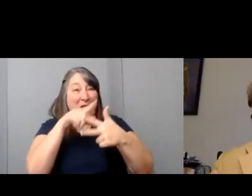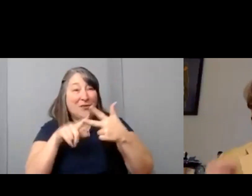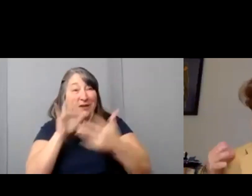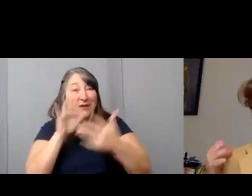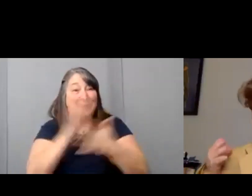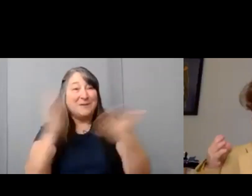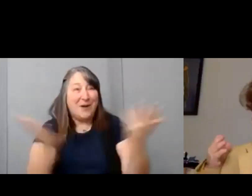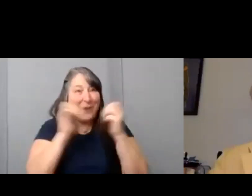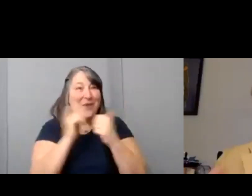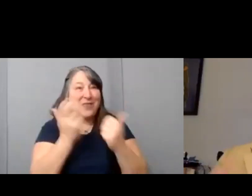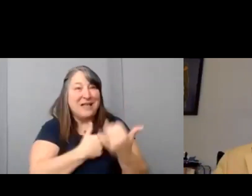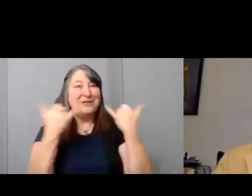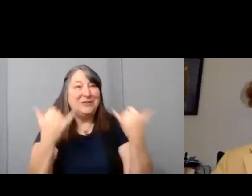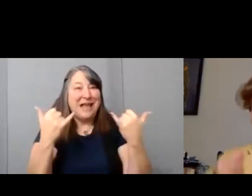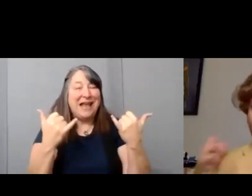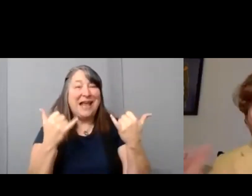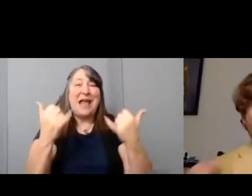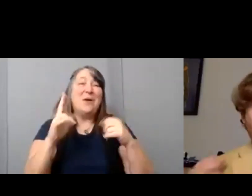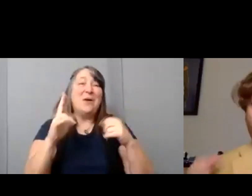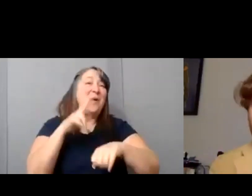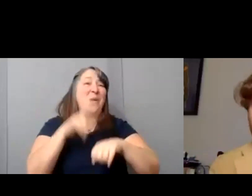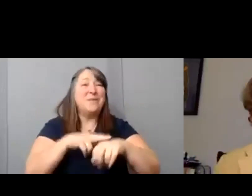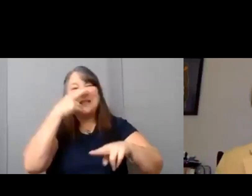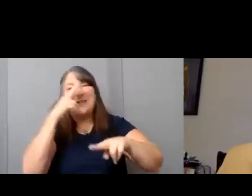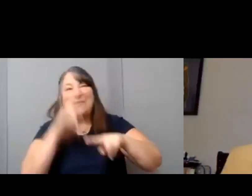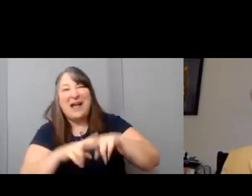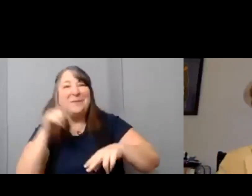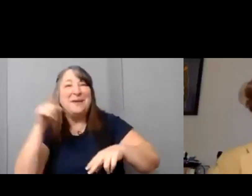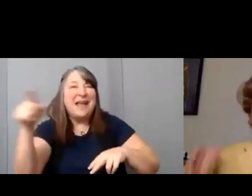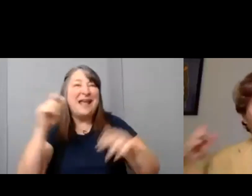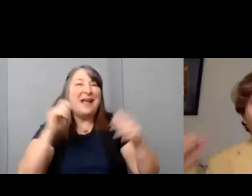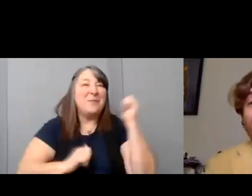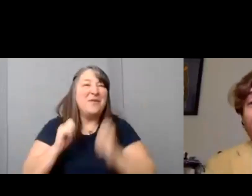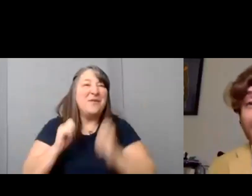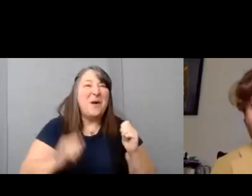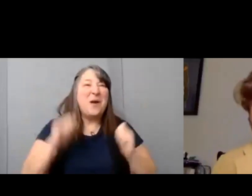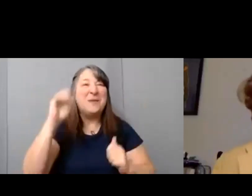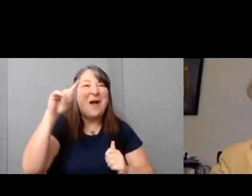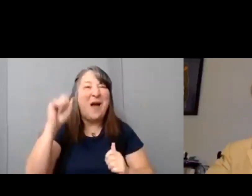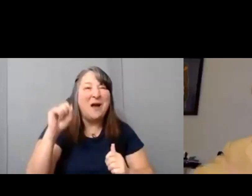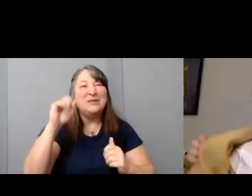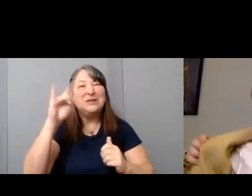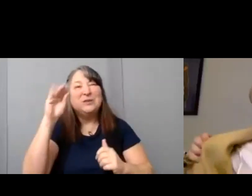normally it's so fun to be at Performing Arts Studio West together, we get to hang out. You get to see me in